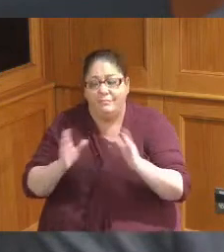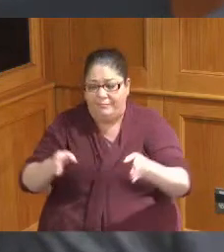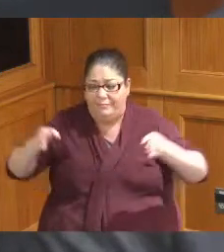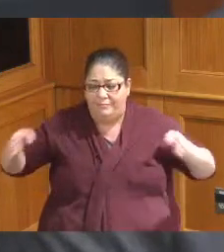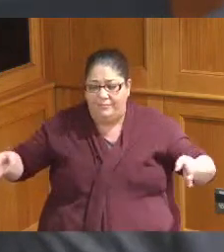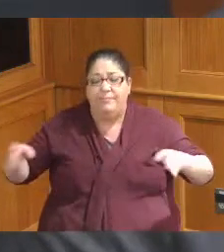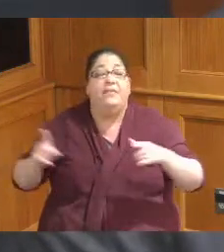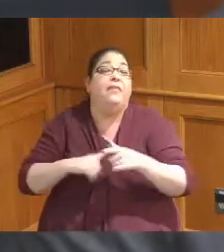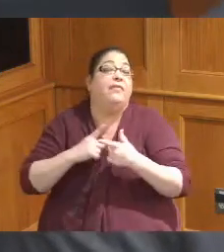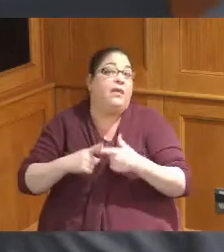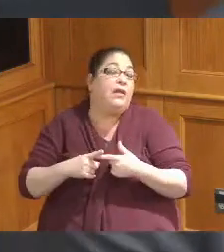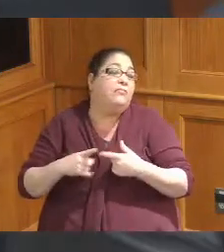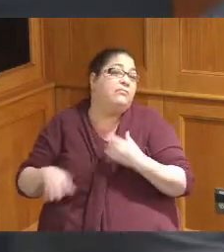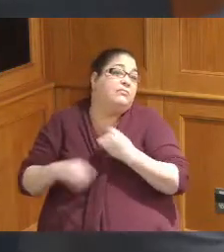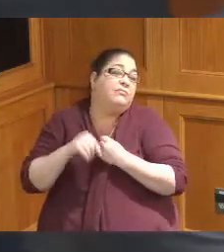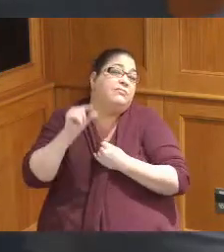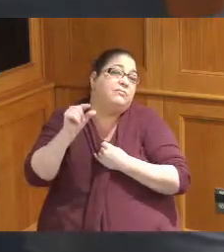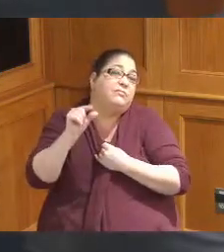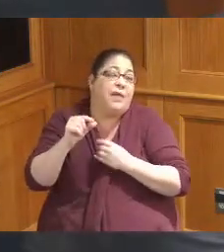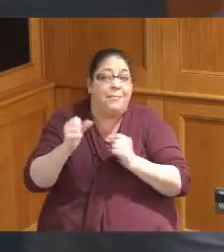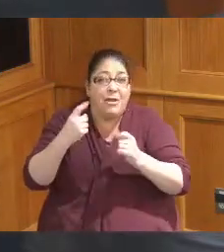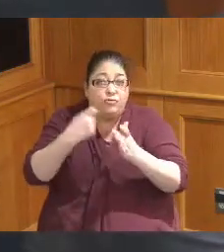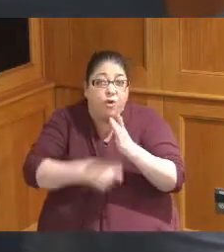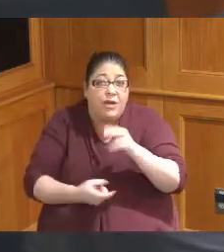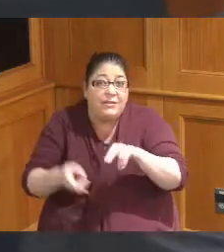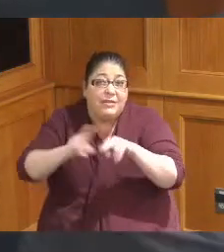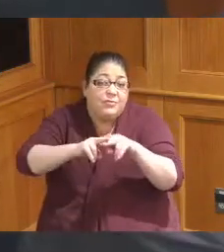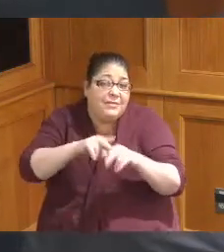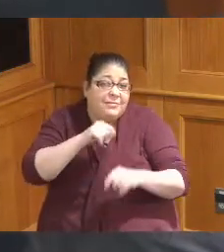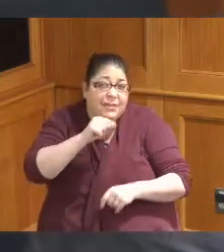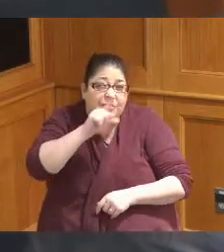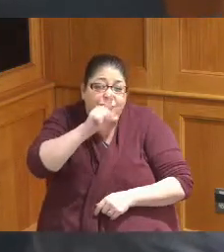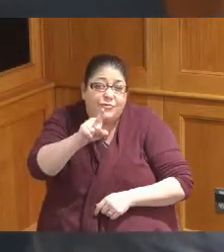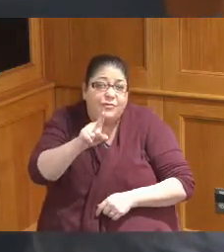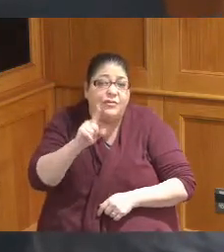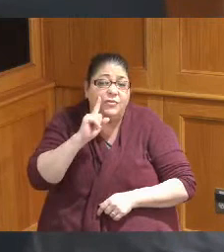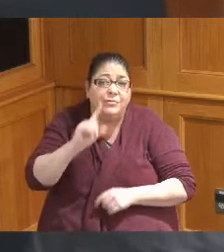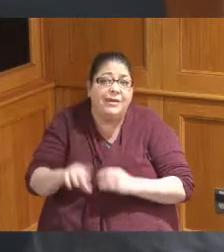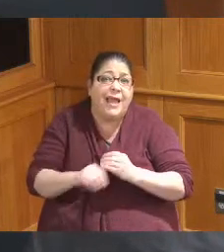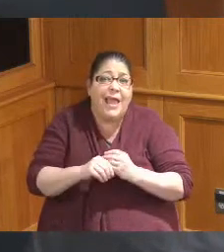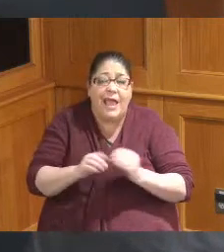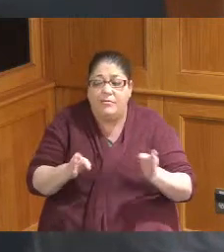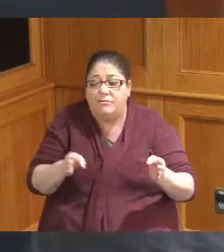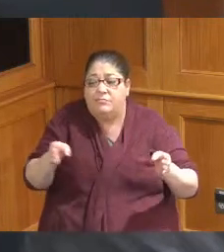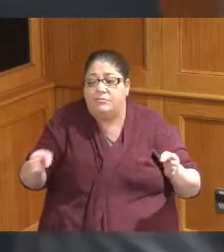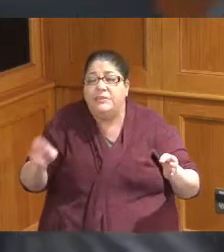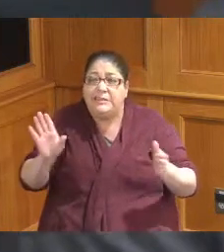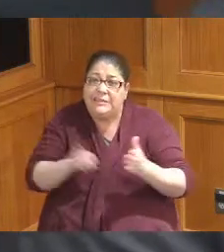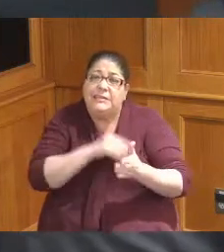what the cost increase would be on a project like this one it's a pretty expensive project to begin